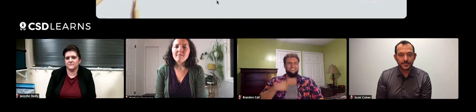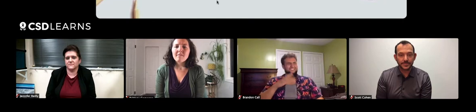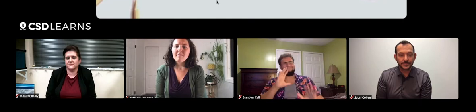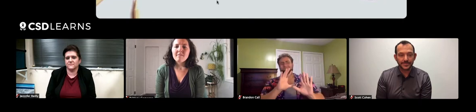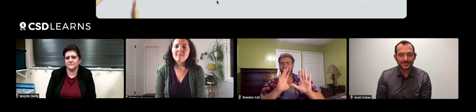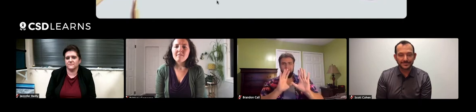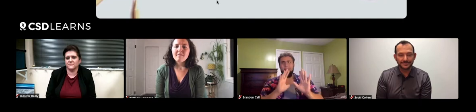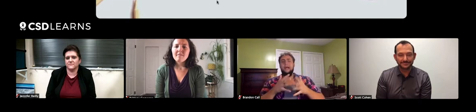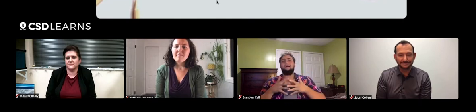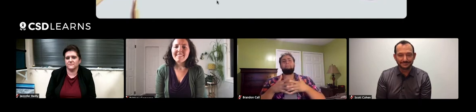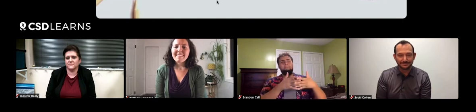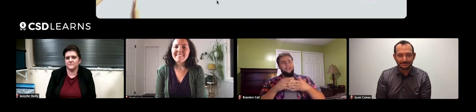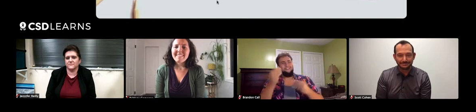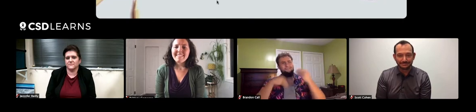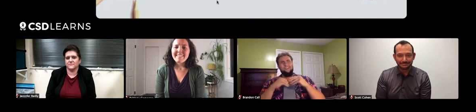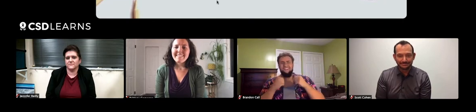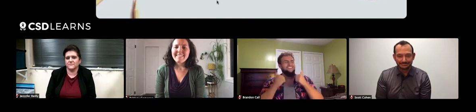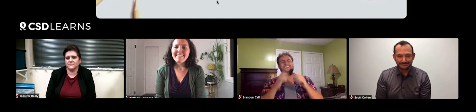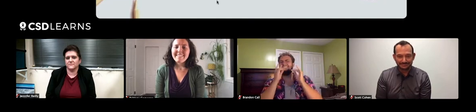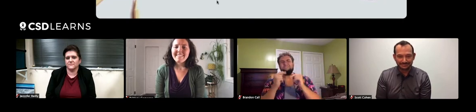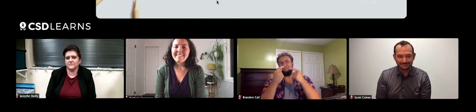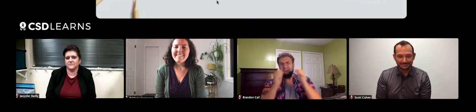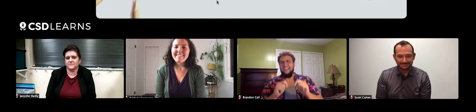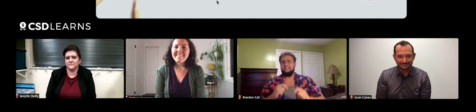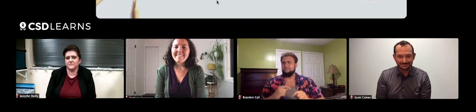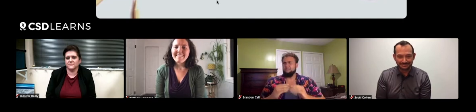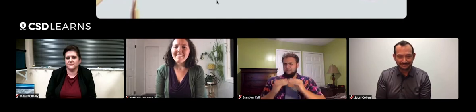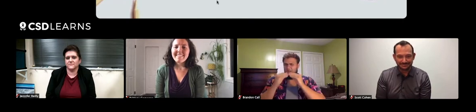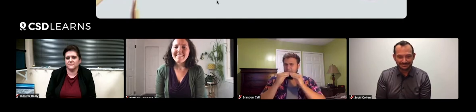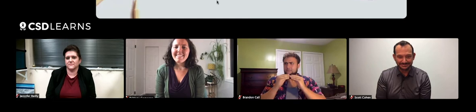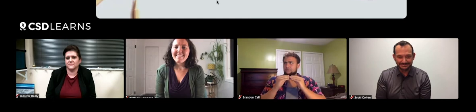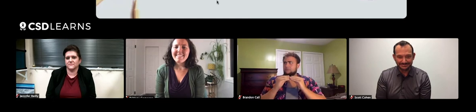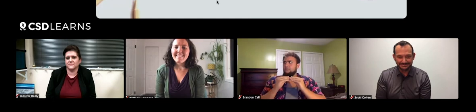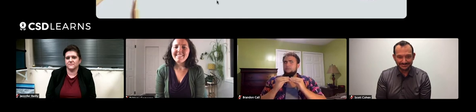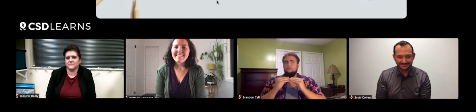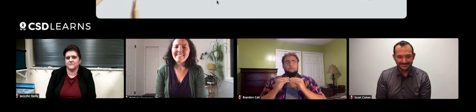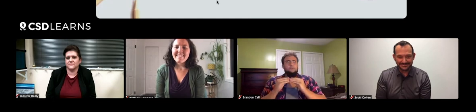And I tell them, "Look. It's American food. You need to try it." So they go ahead and try it